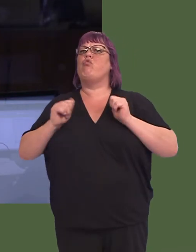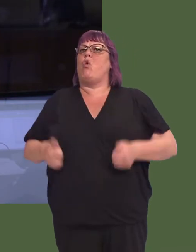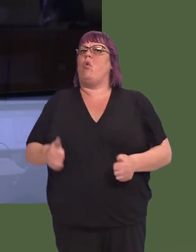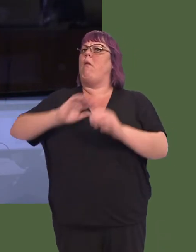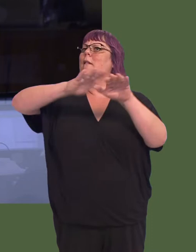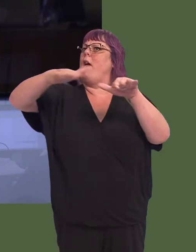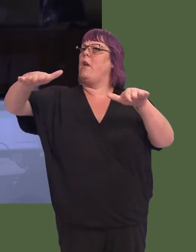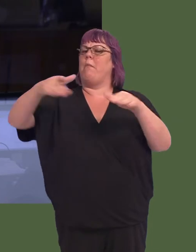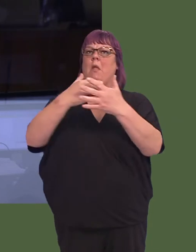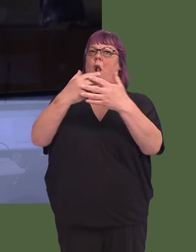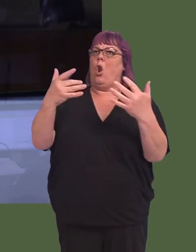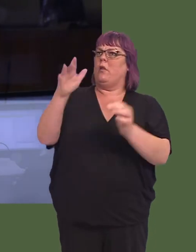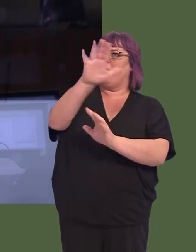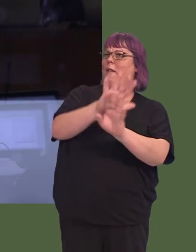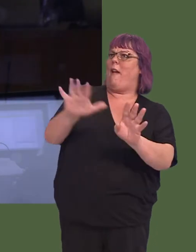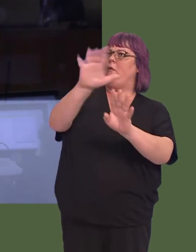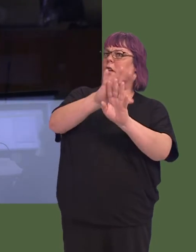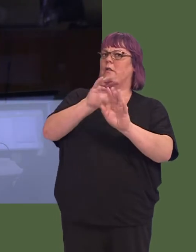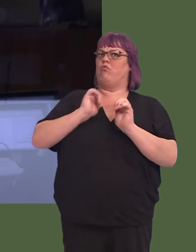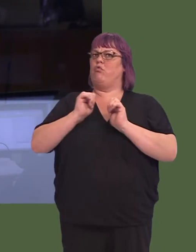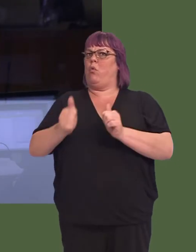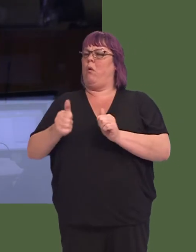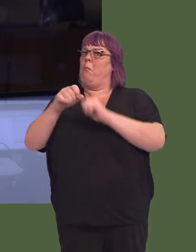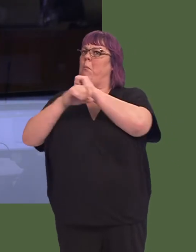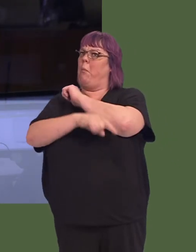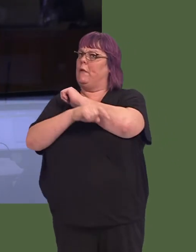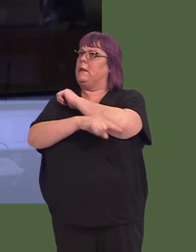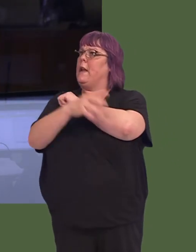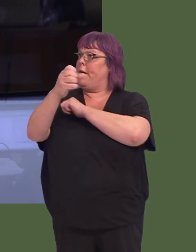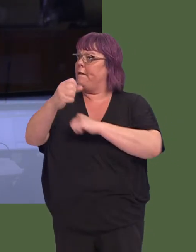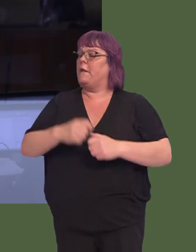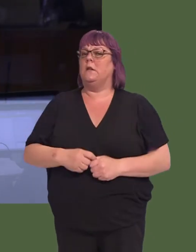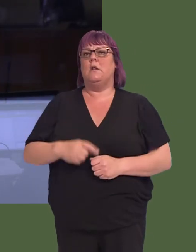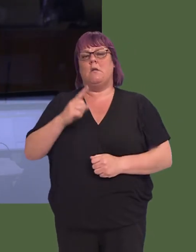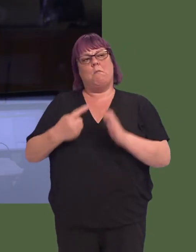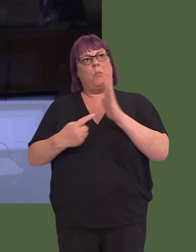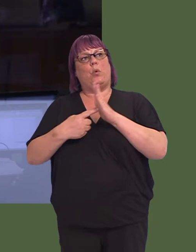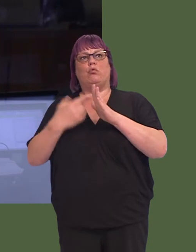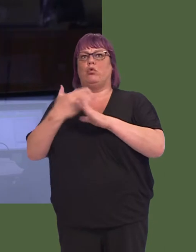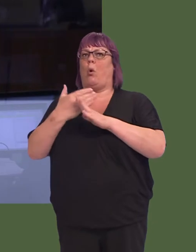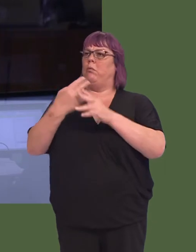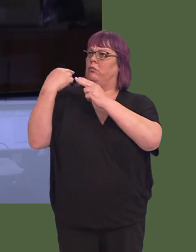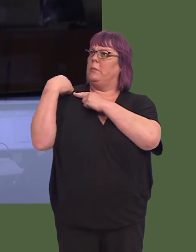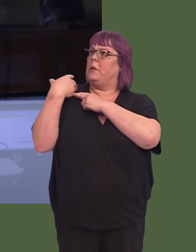There are great pockets of rural poverty across my area, and also mid Wales as well, and they have an important role to play there.